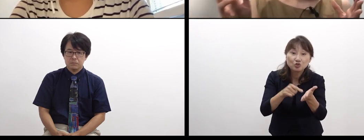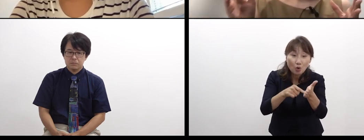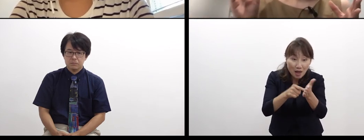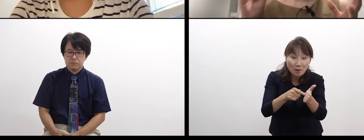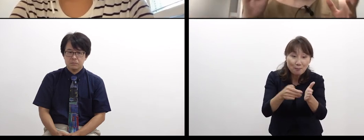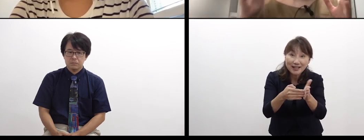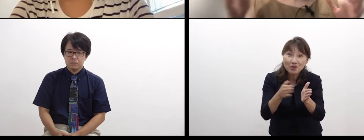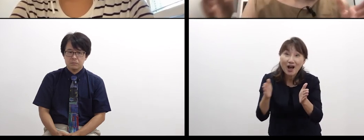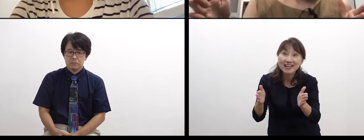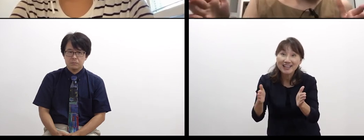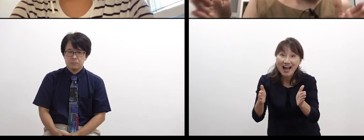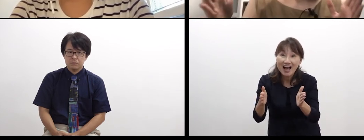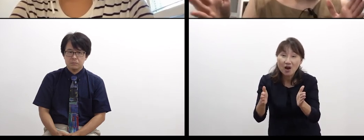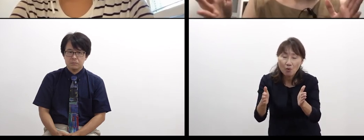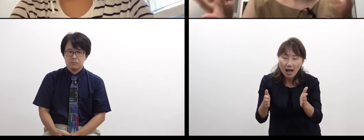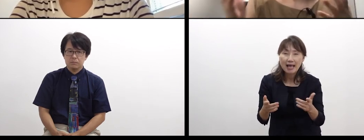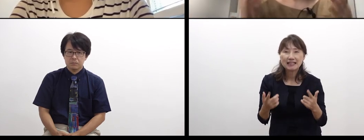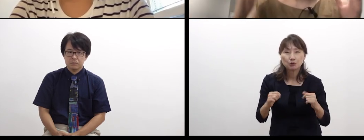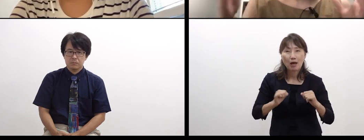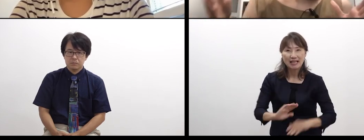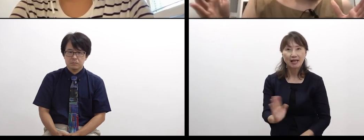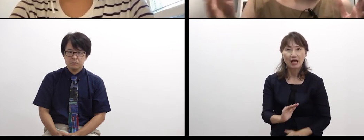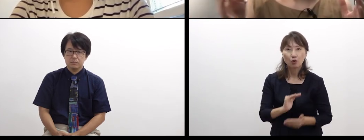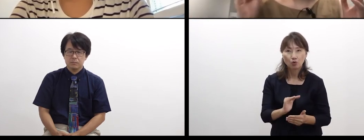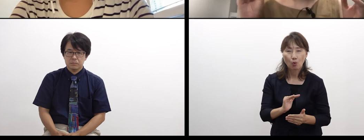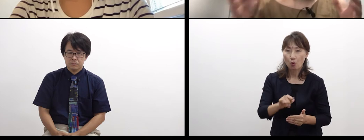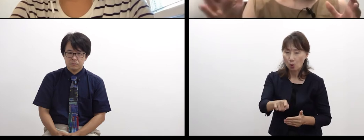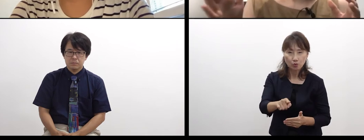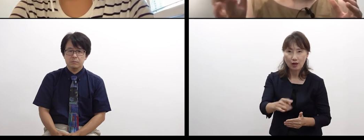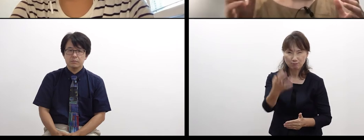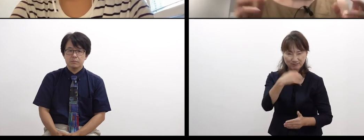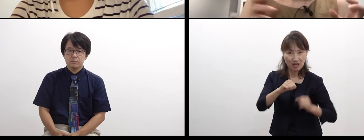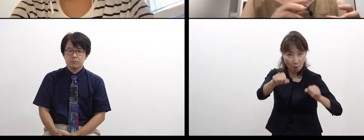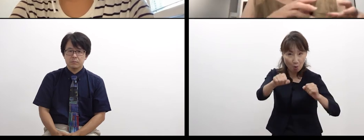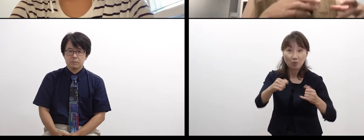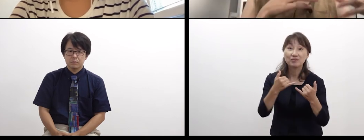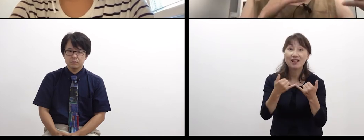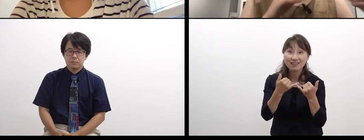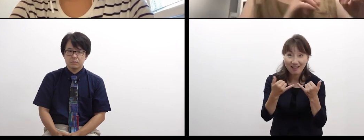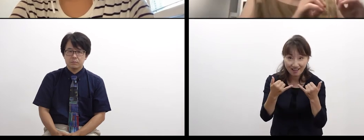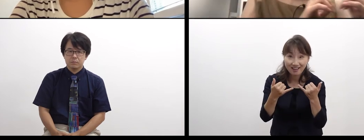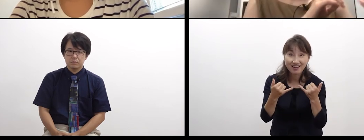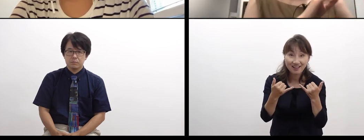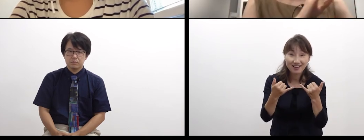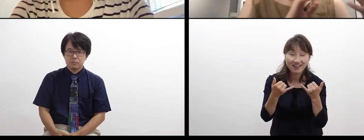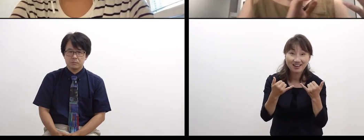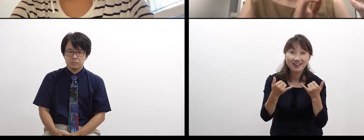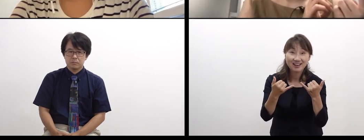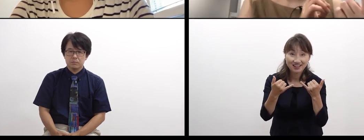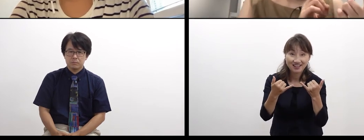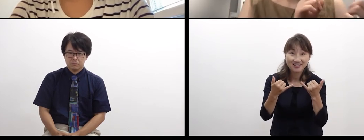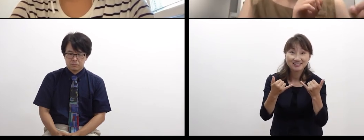and you try to do something you never do in your usual life until then. And you do it again